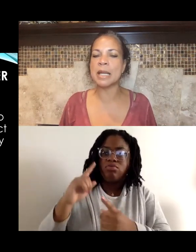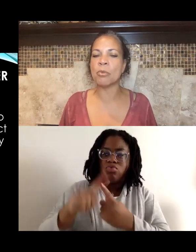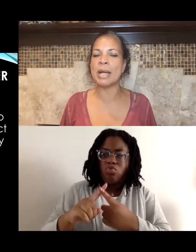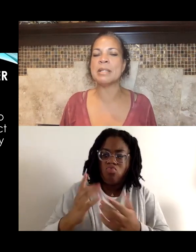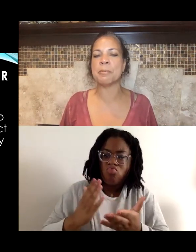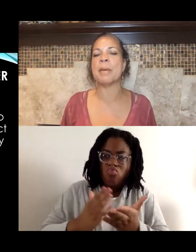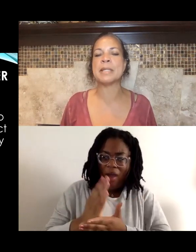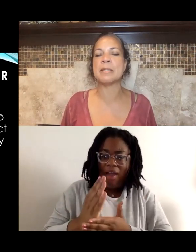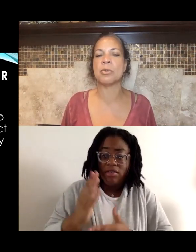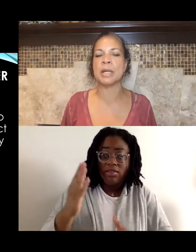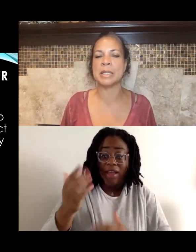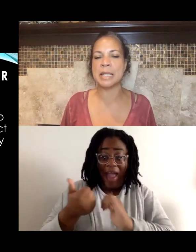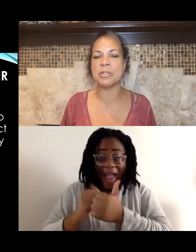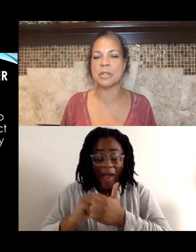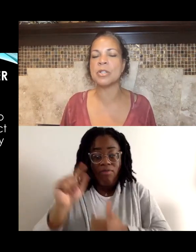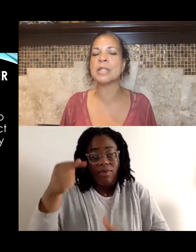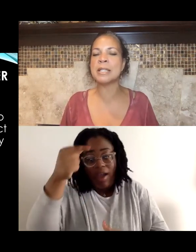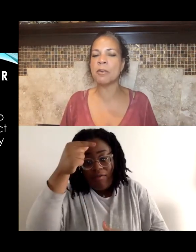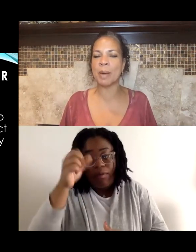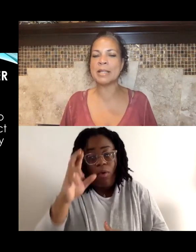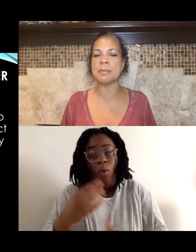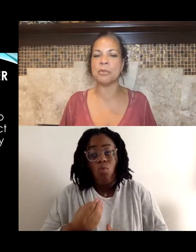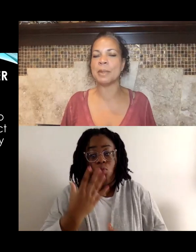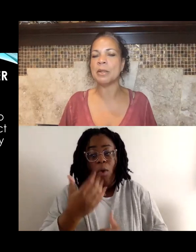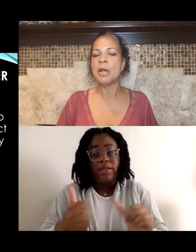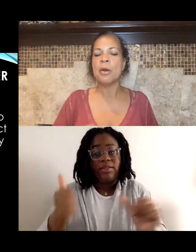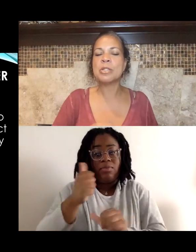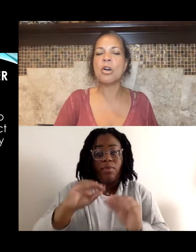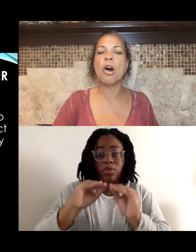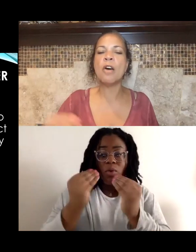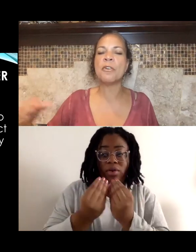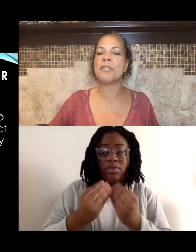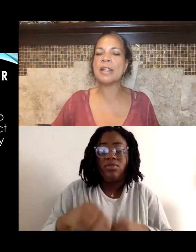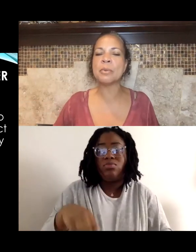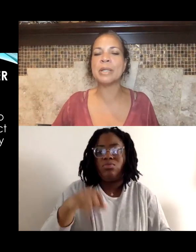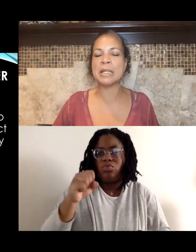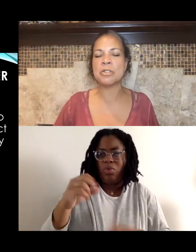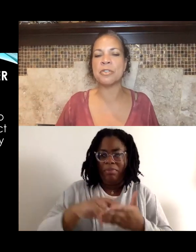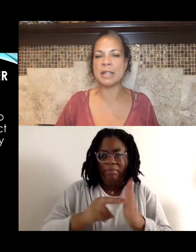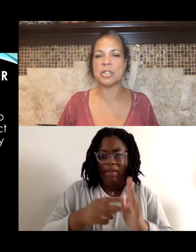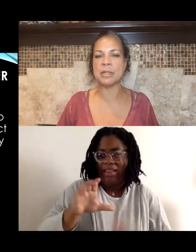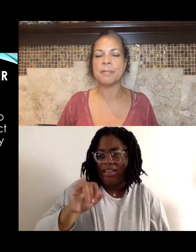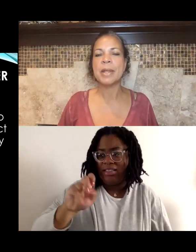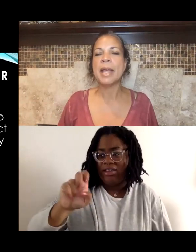and white supremacist organization. So the Civil Rights Movement, was a call for federal intervention.